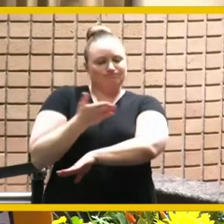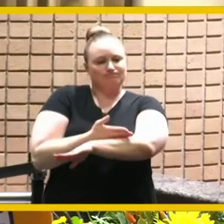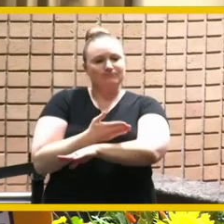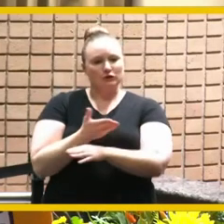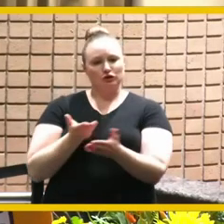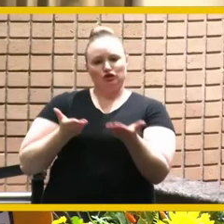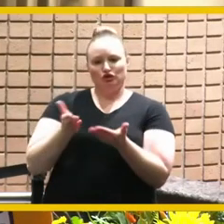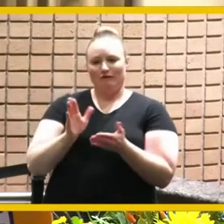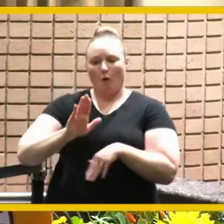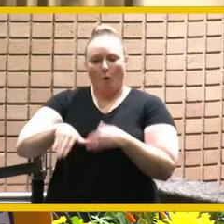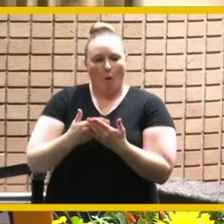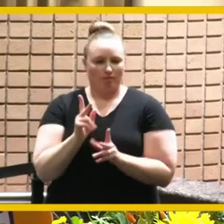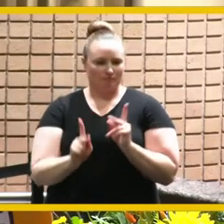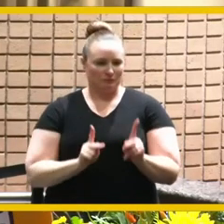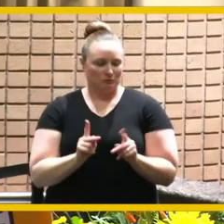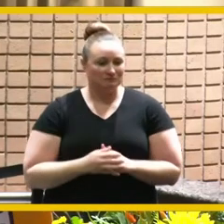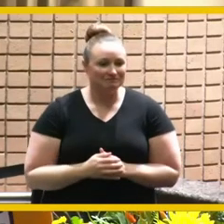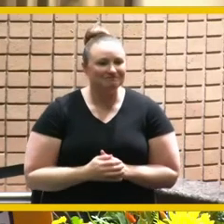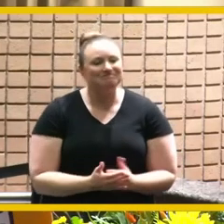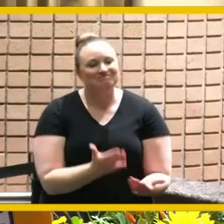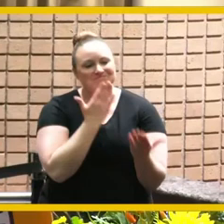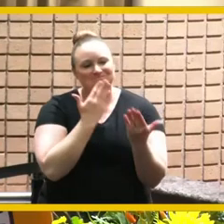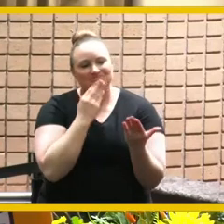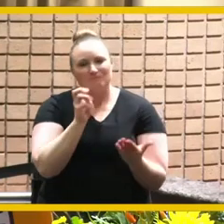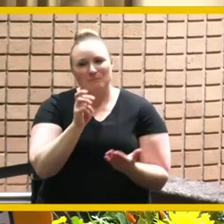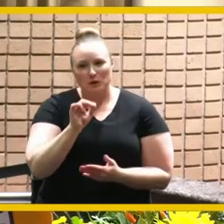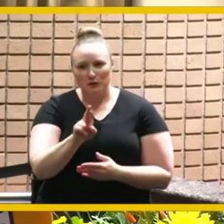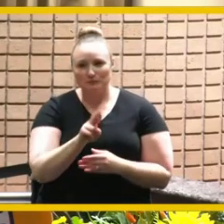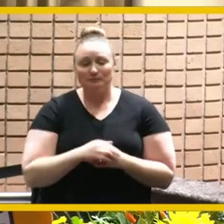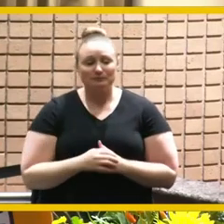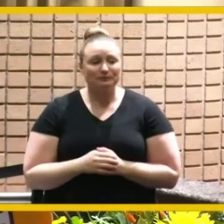great accomplishment thank you so much mayor bailey now please turn your attention to a